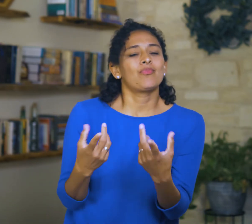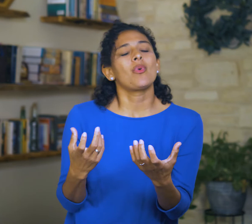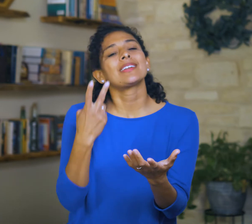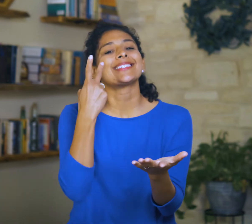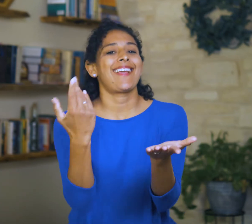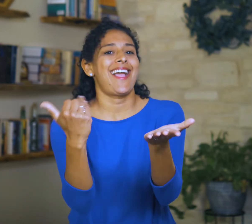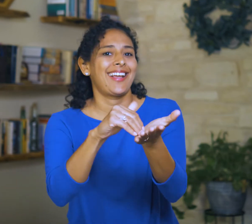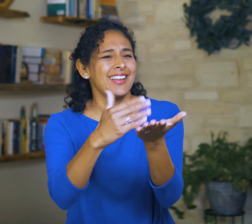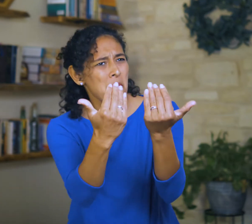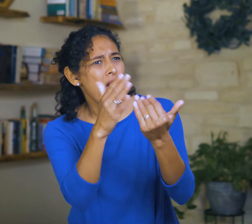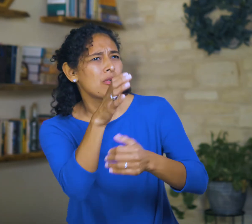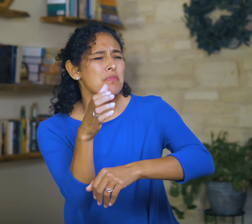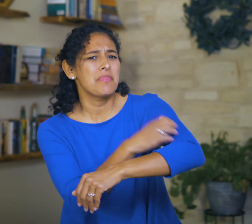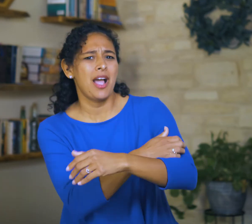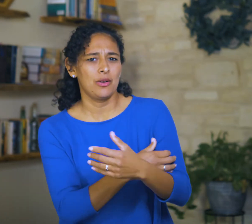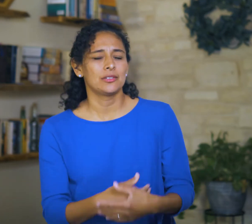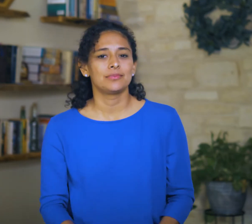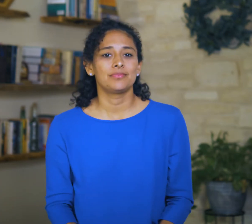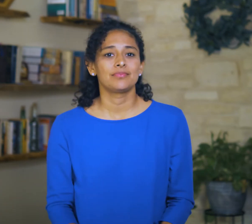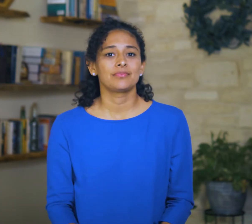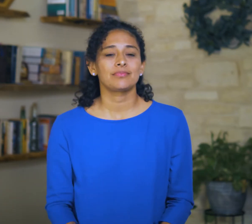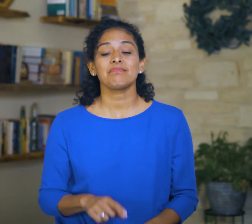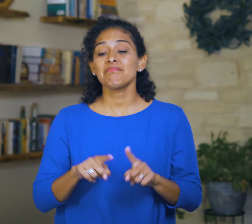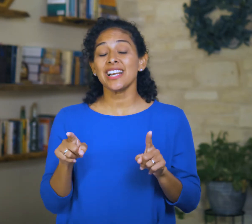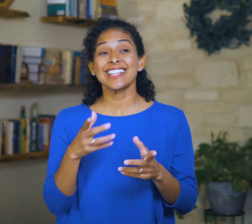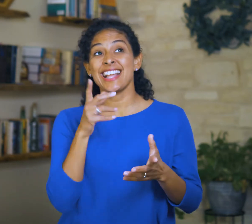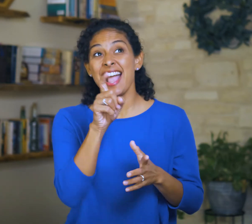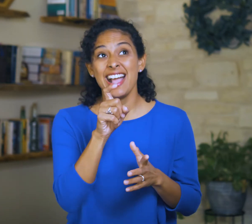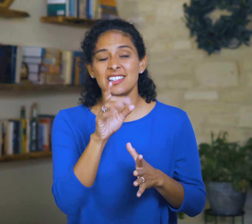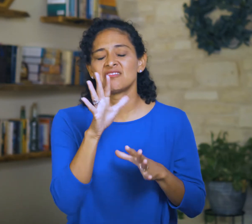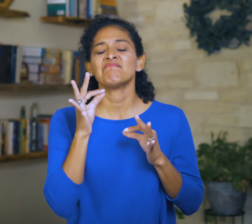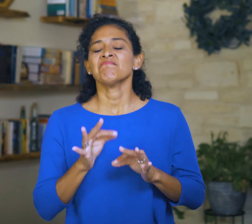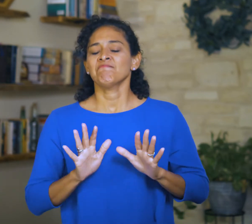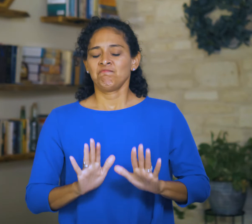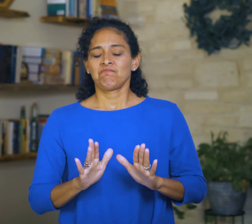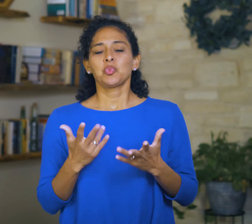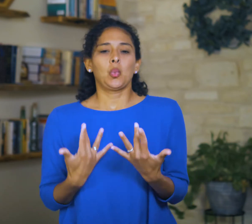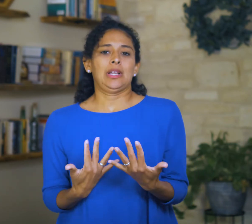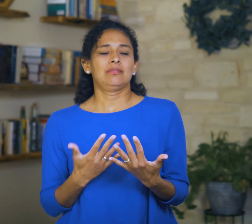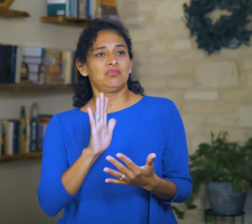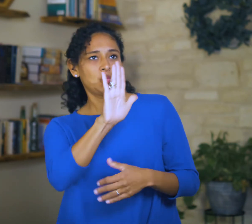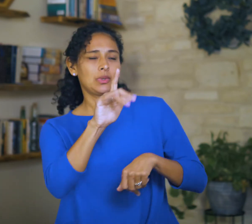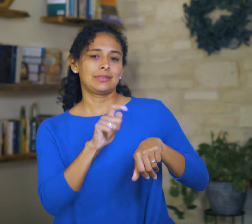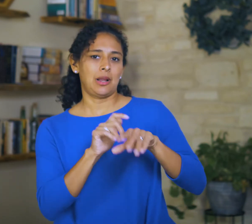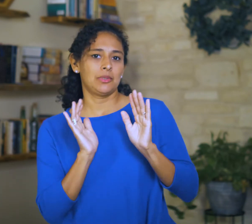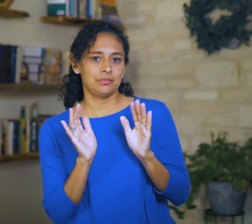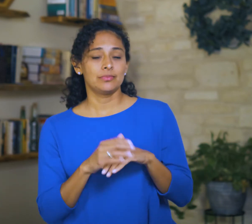and wants to see those kinds of mighty works again in the present. But he resolves to wait for God’s timing.